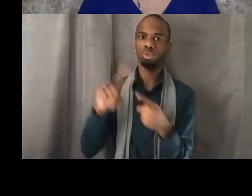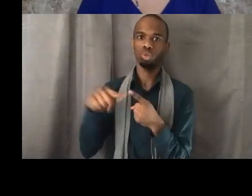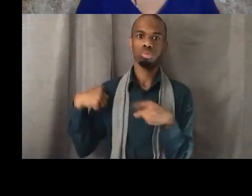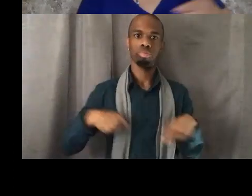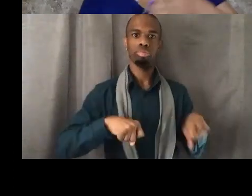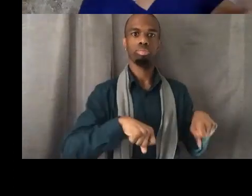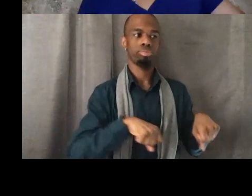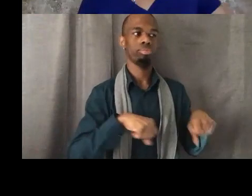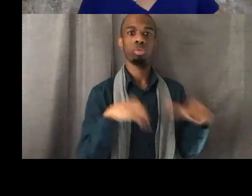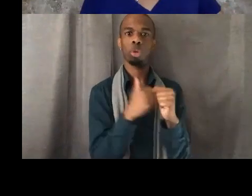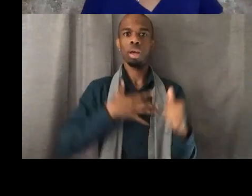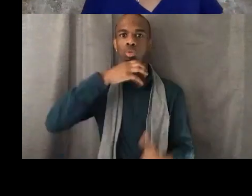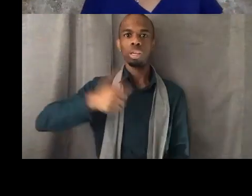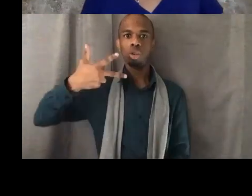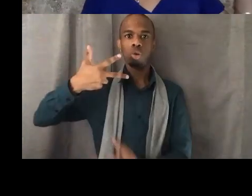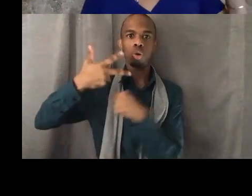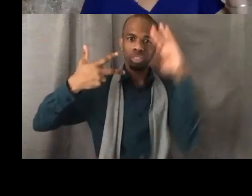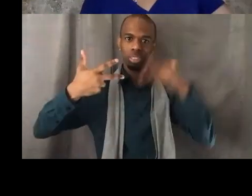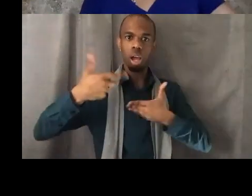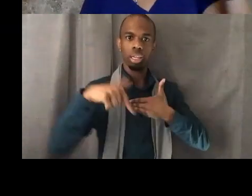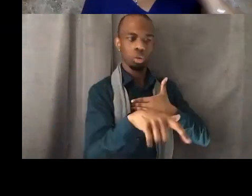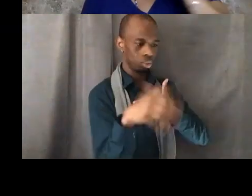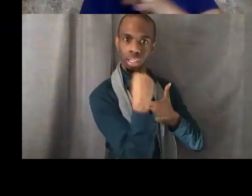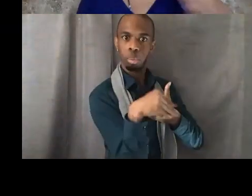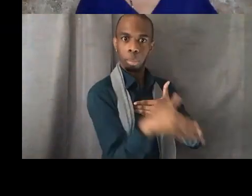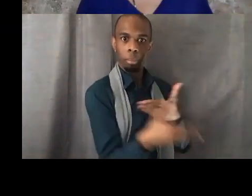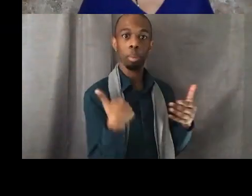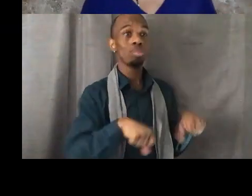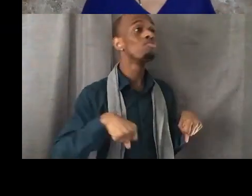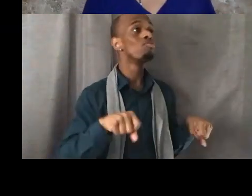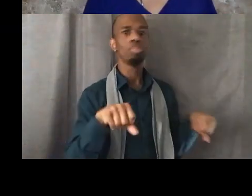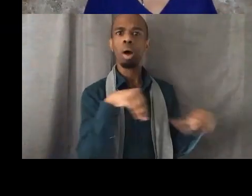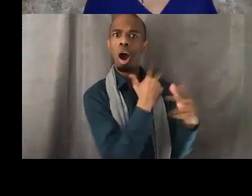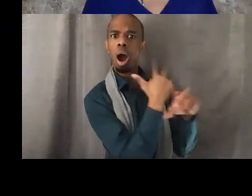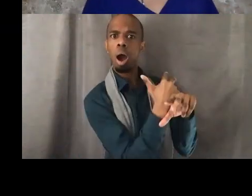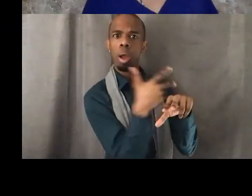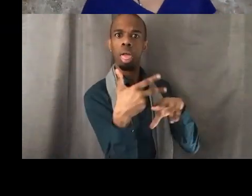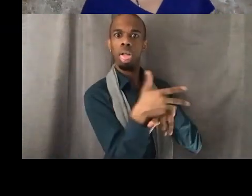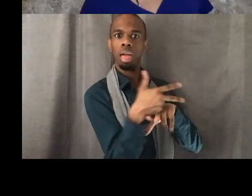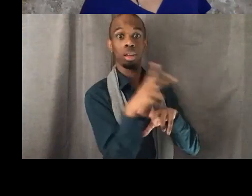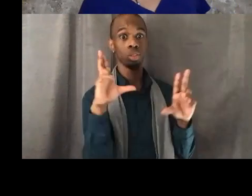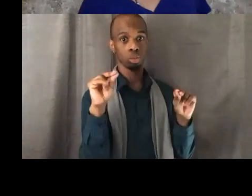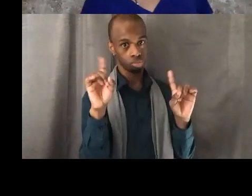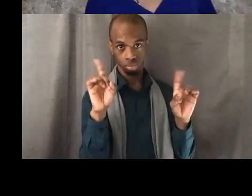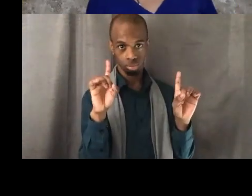So I stood over the overpass and took pictures that were wound up being really important for the movement.